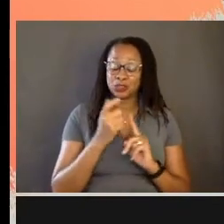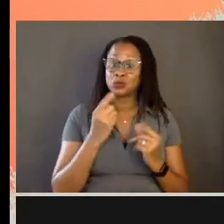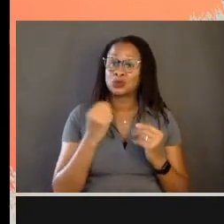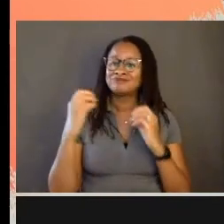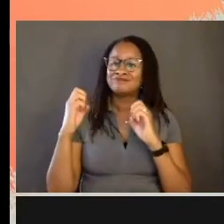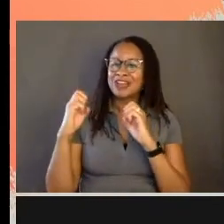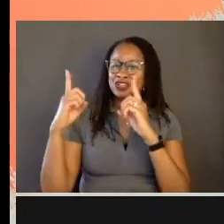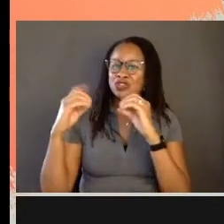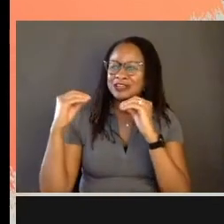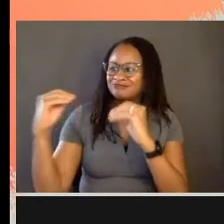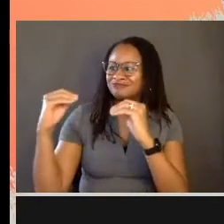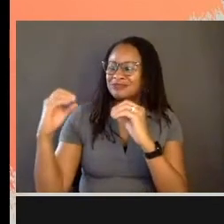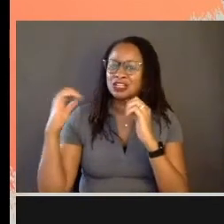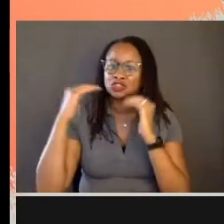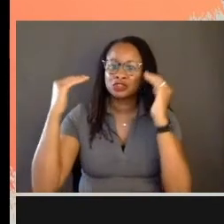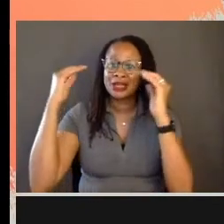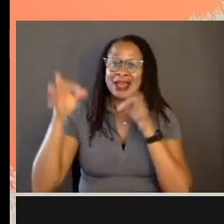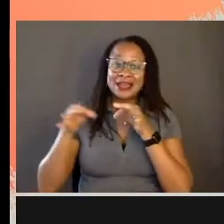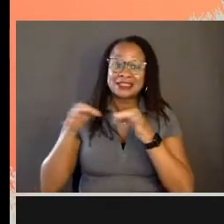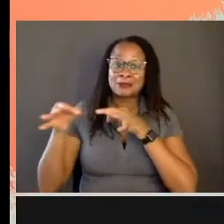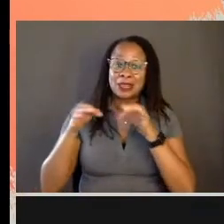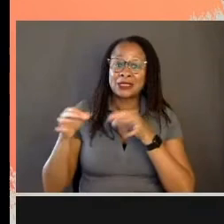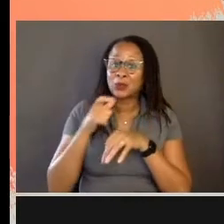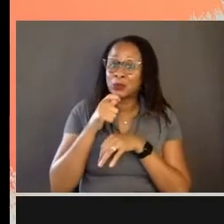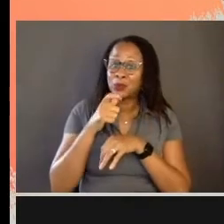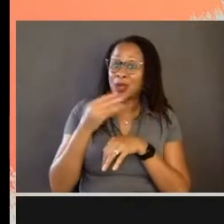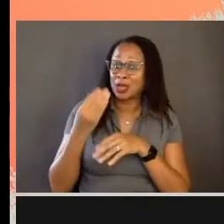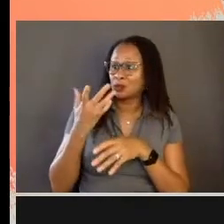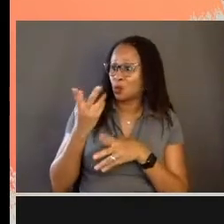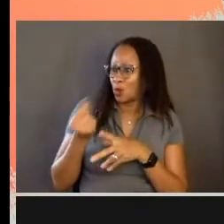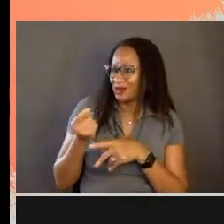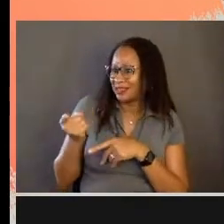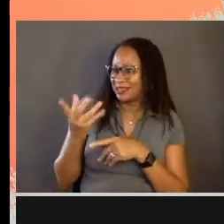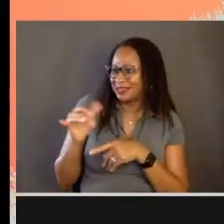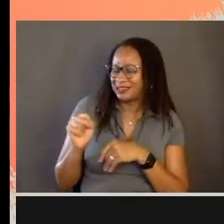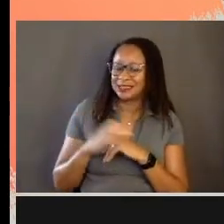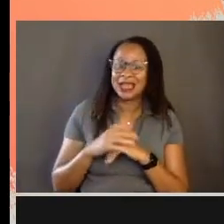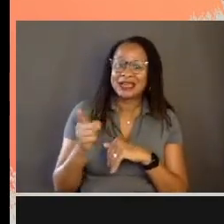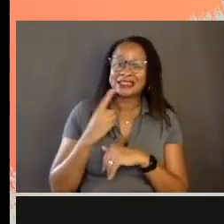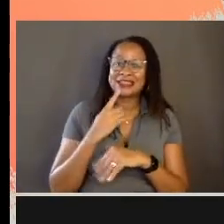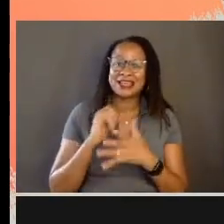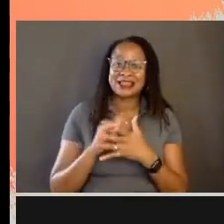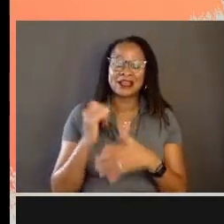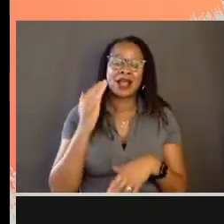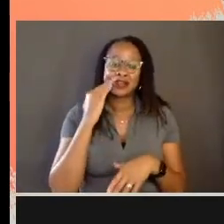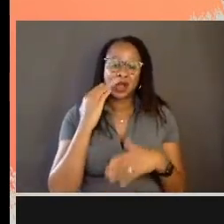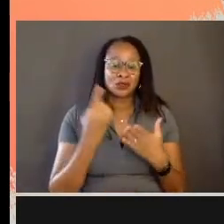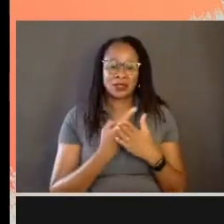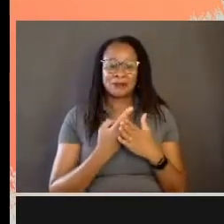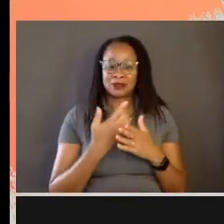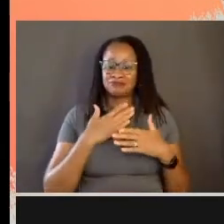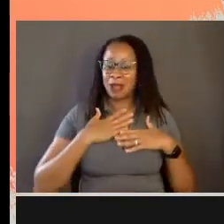and explaining to adults like who and what he is. He like is saying, I know sometime my body that these other people don't know